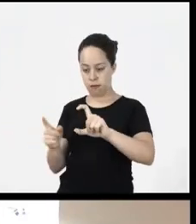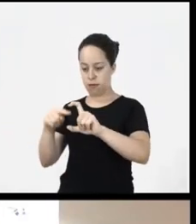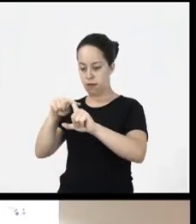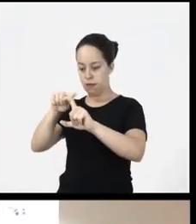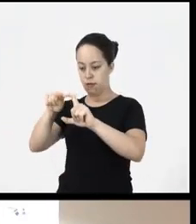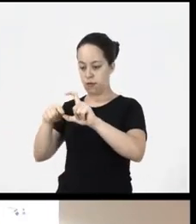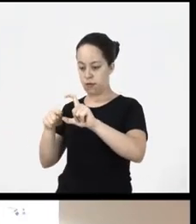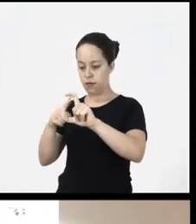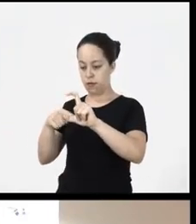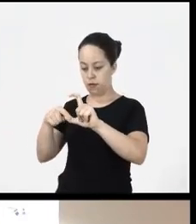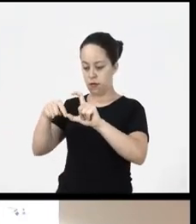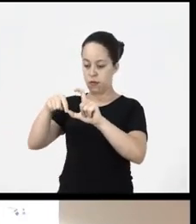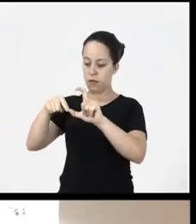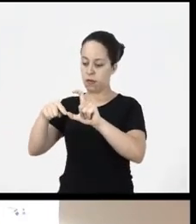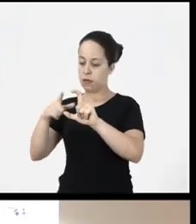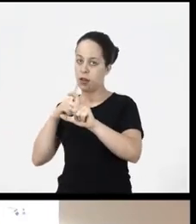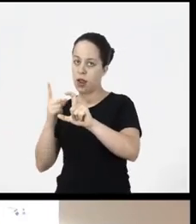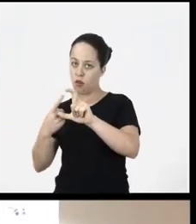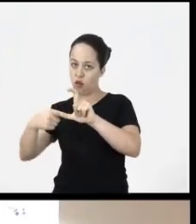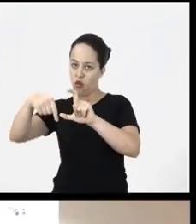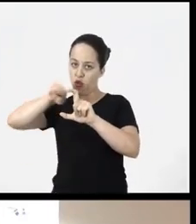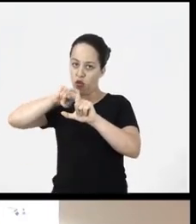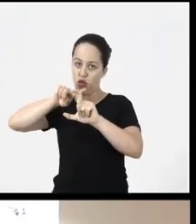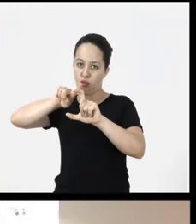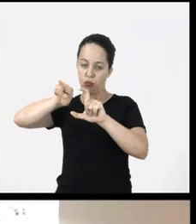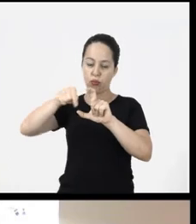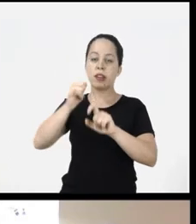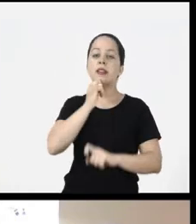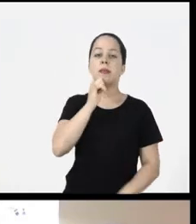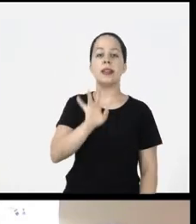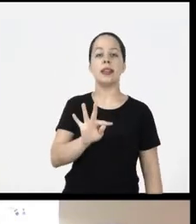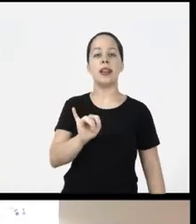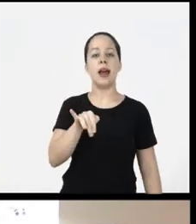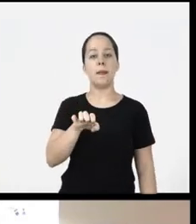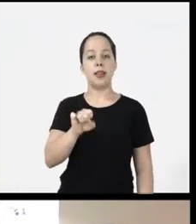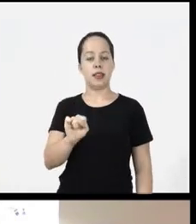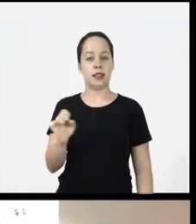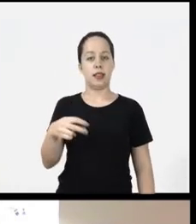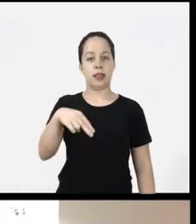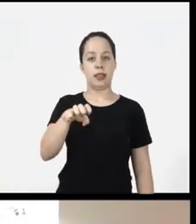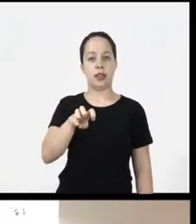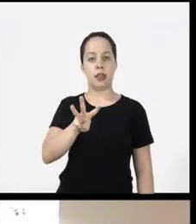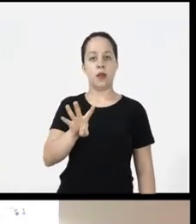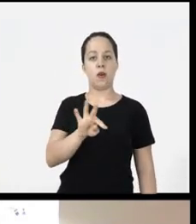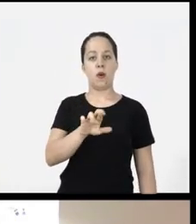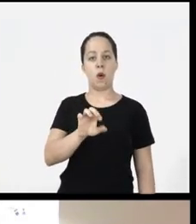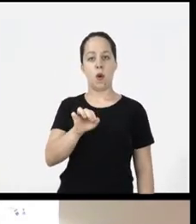are those with those extensions like New Roman times for example that people